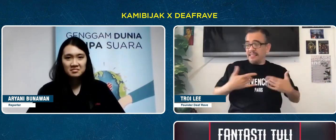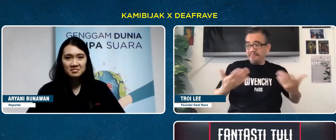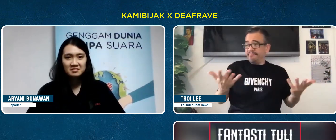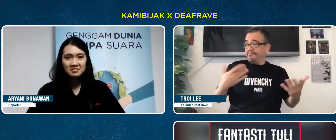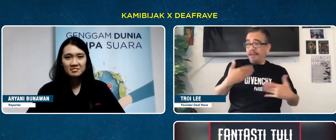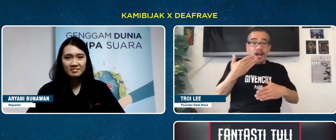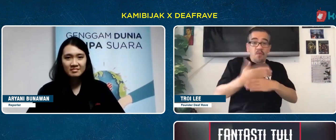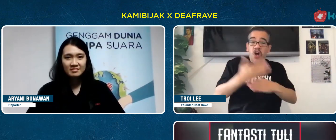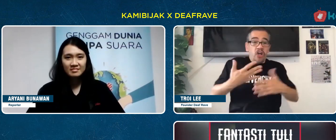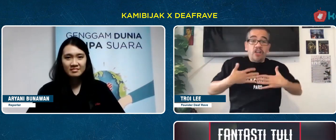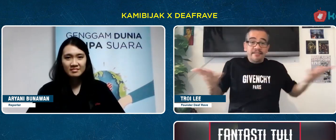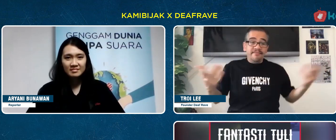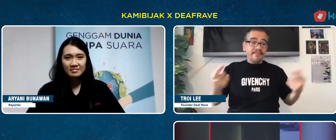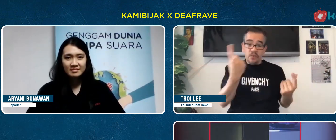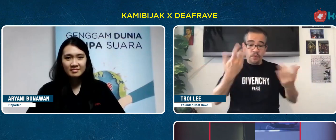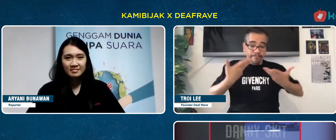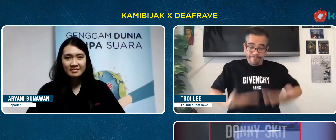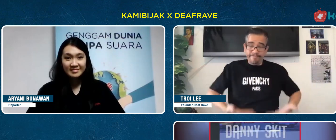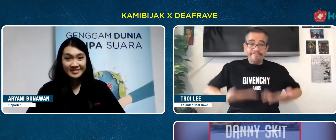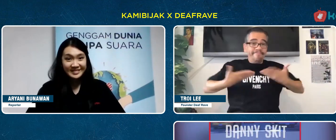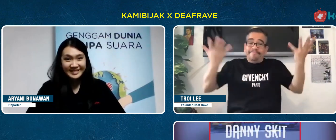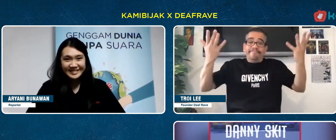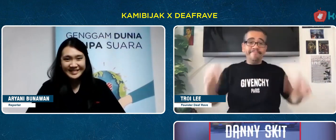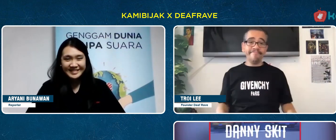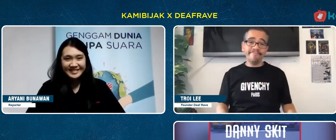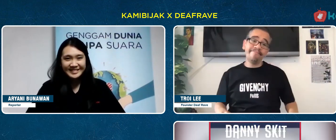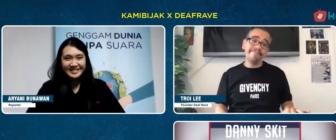Only I did it myself.